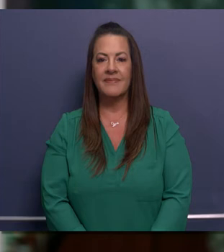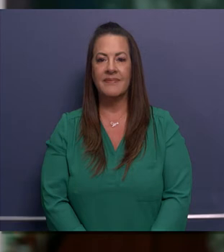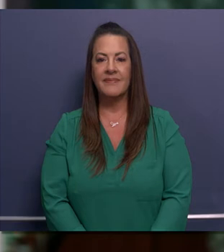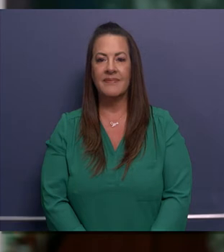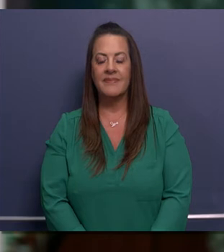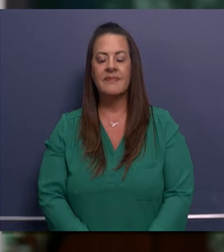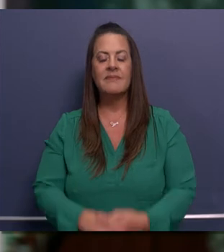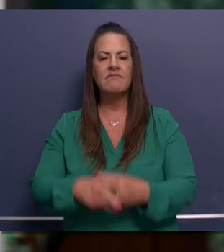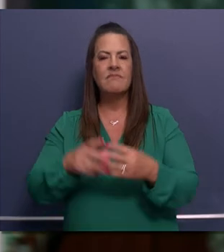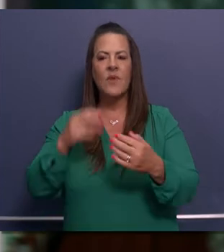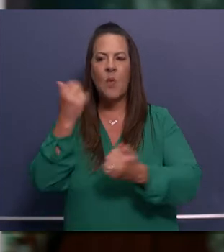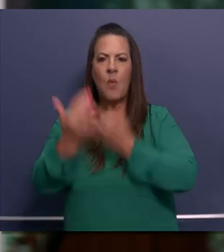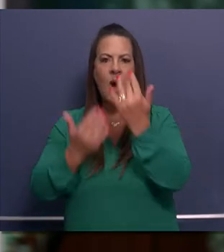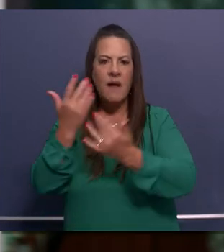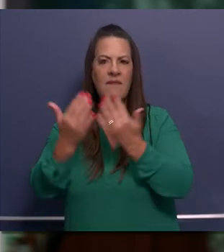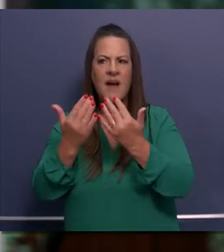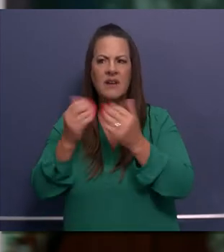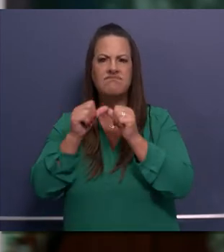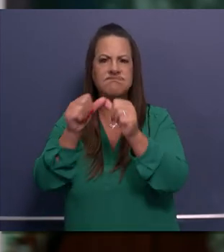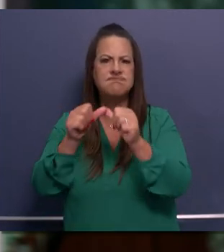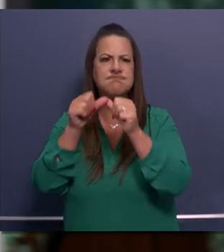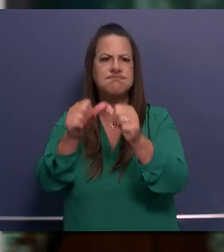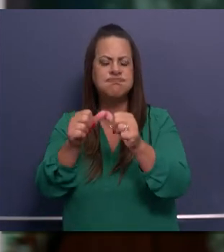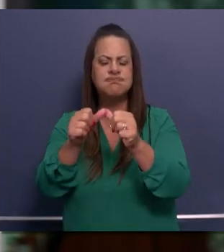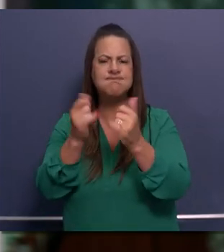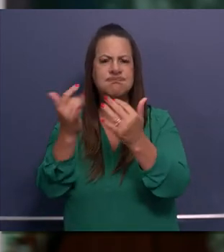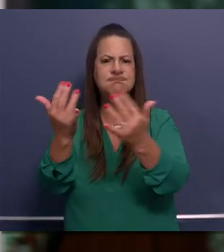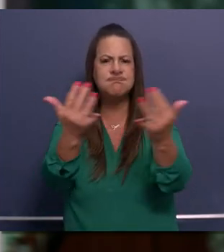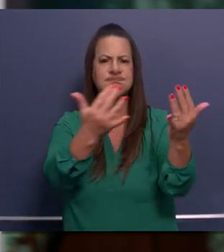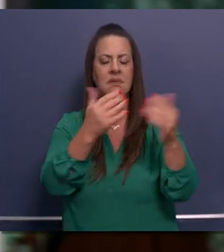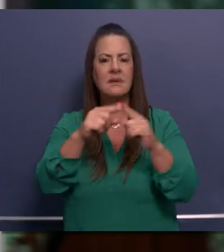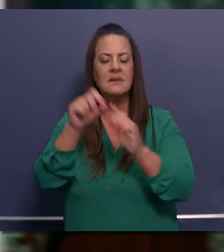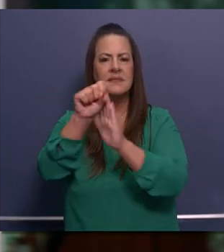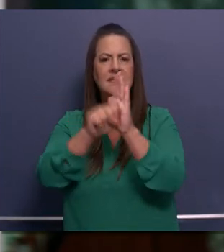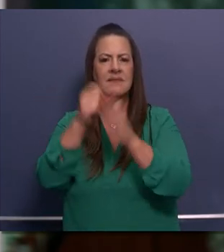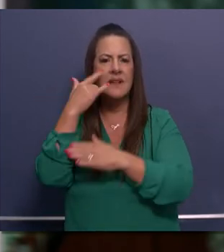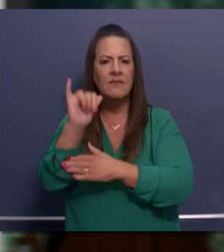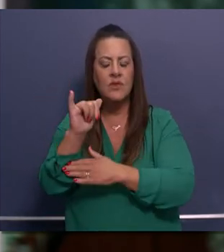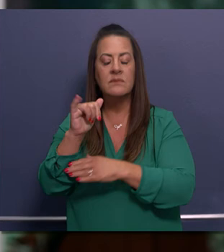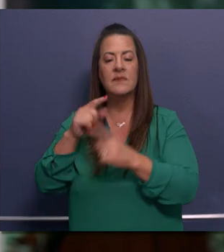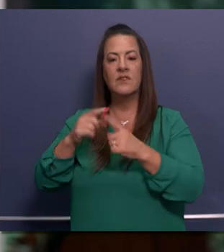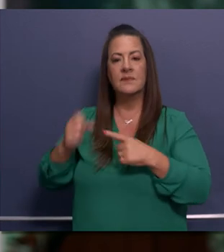As wildfires continue to burn statewide from San Bernardino to Sierra,